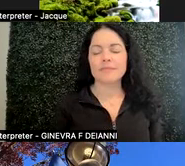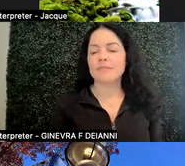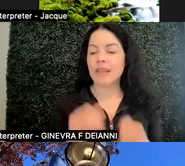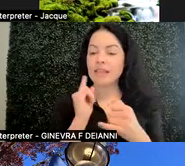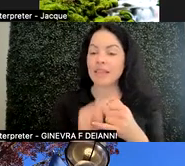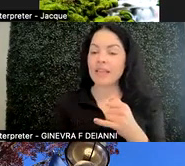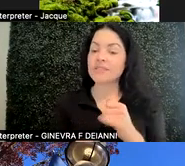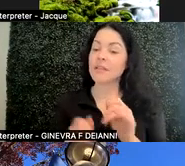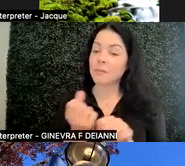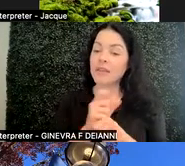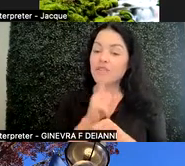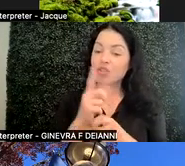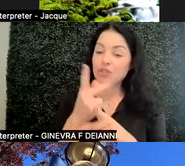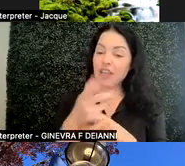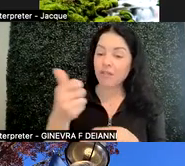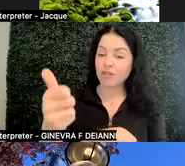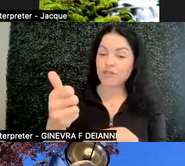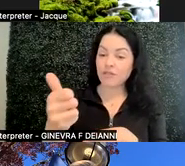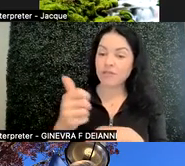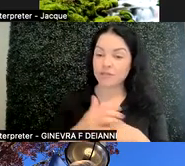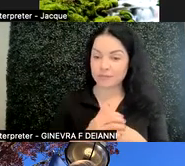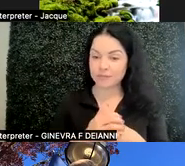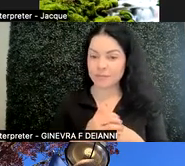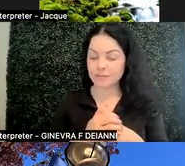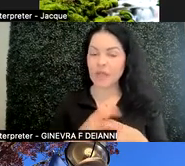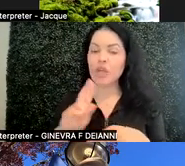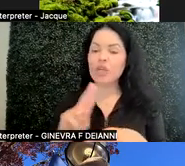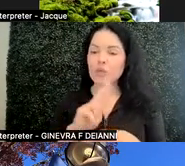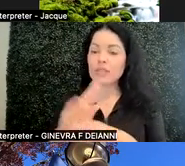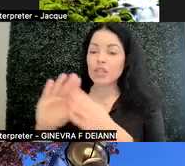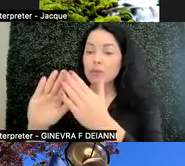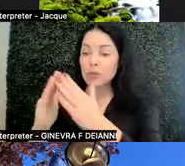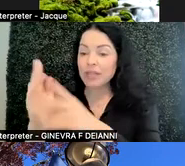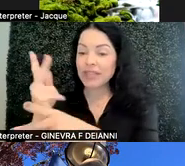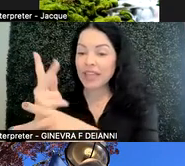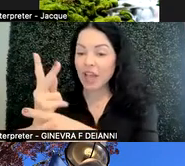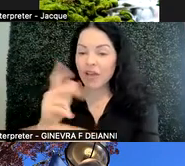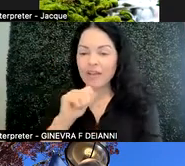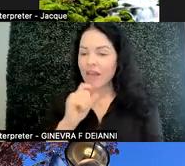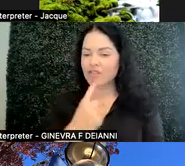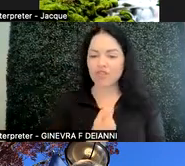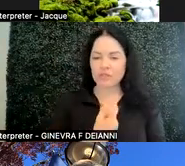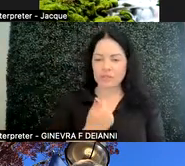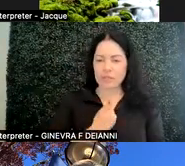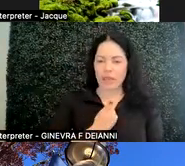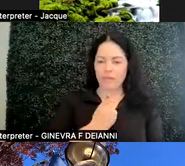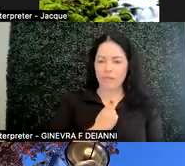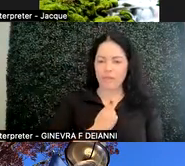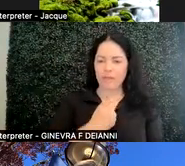and also using community-care, not just self-care. So we want to look at putting on your mask first.